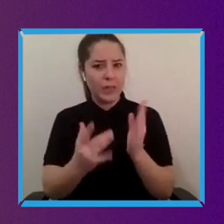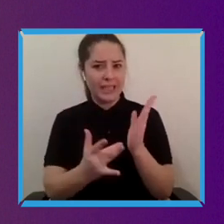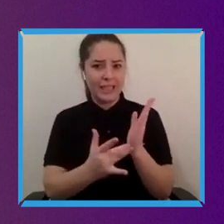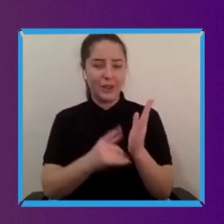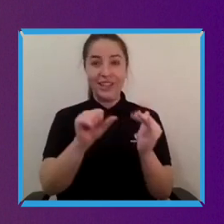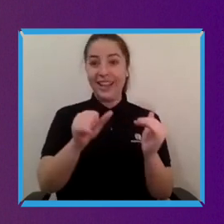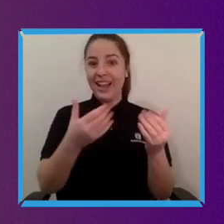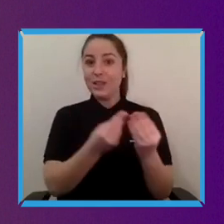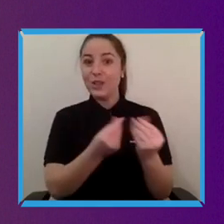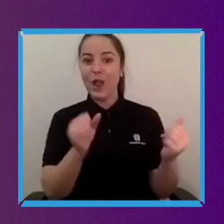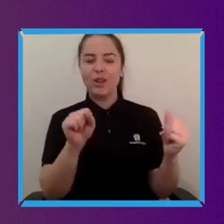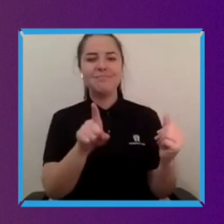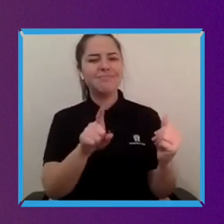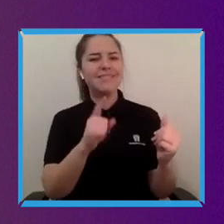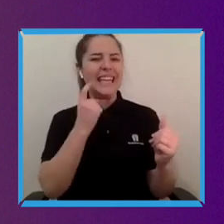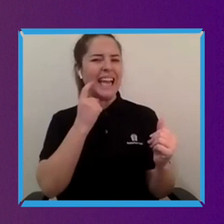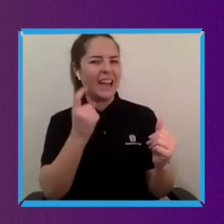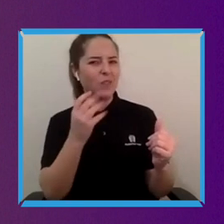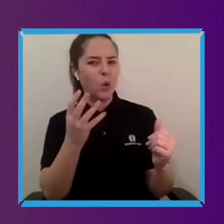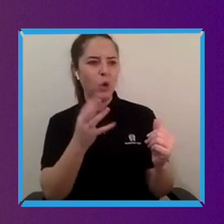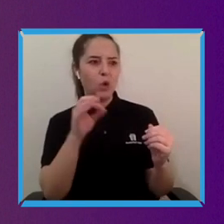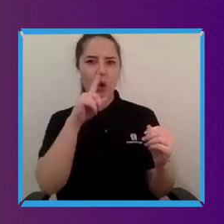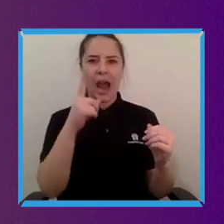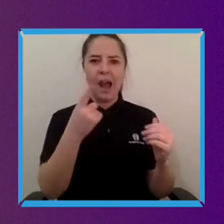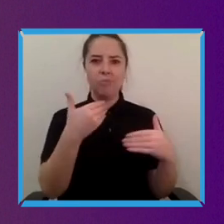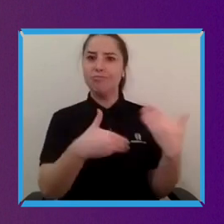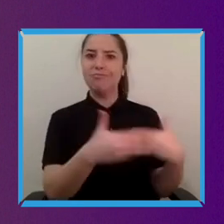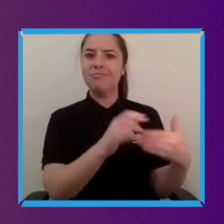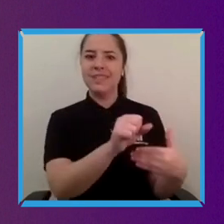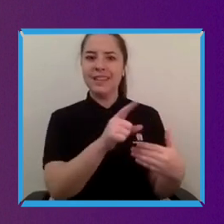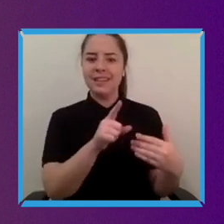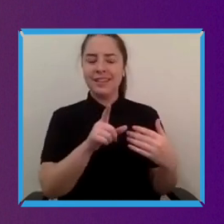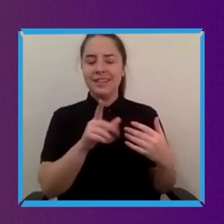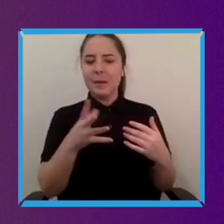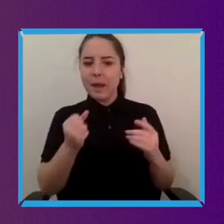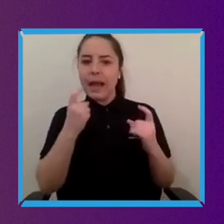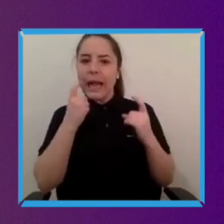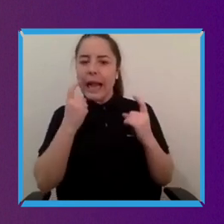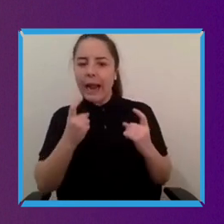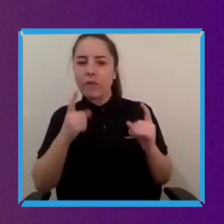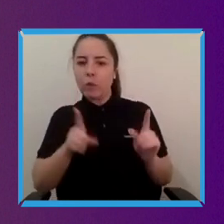and that that might seem like a bit of a radical view when when when it's coming from Remarkable Tech, we're a tech